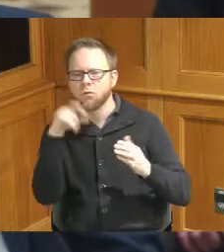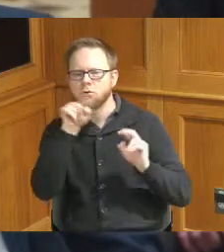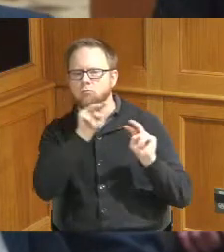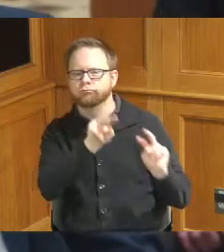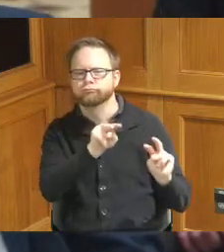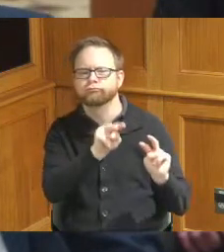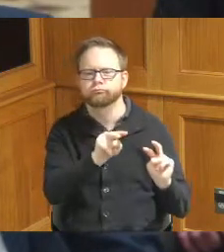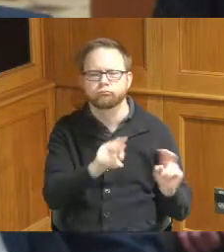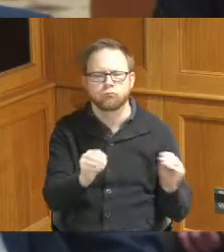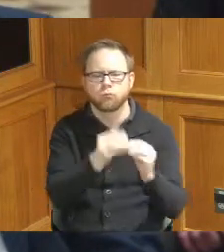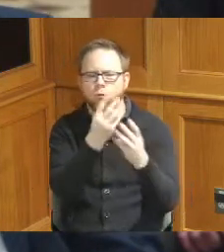attention screening parent note